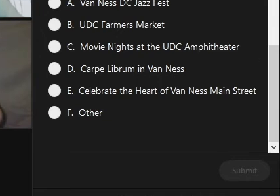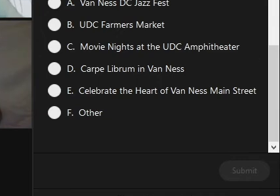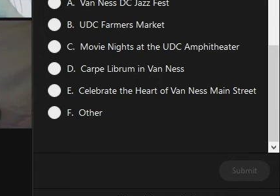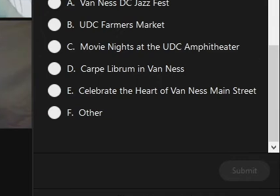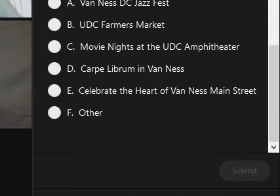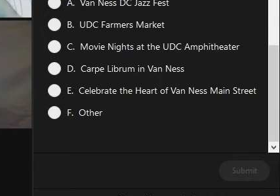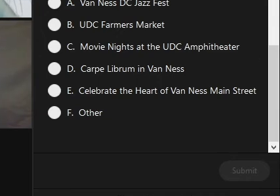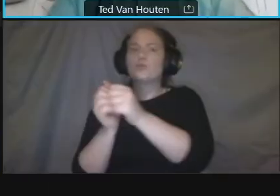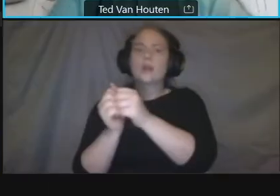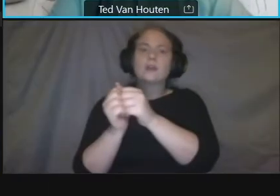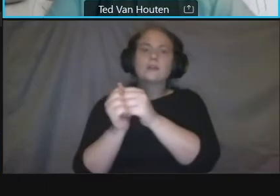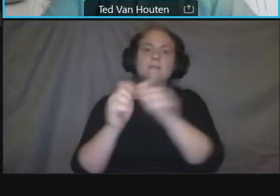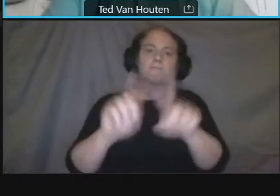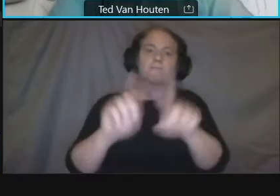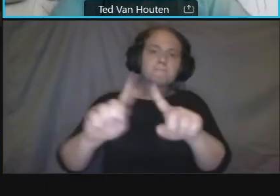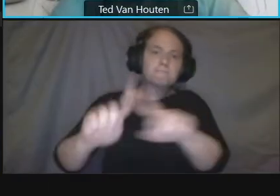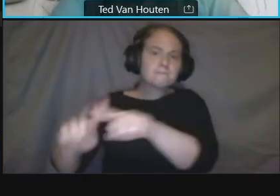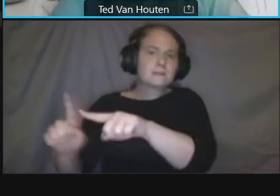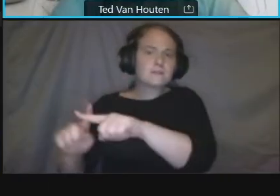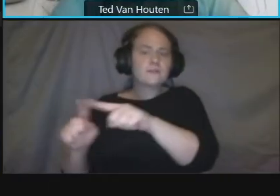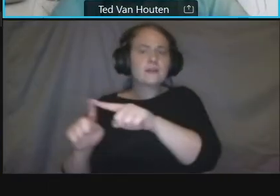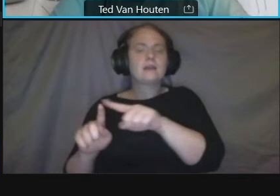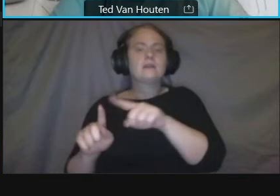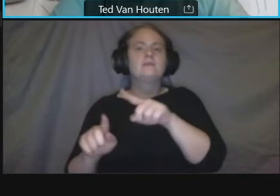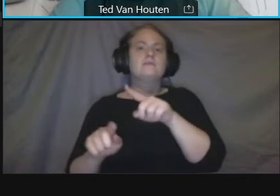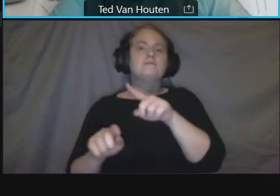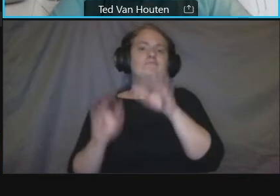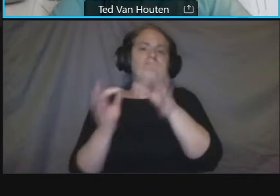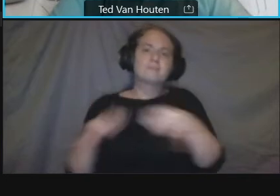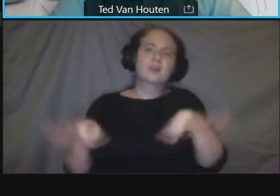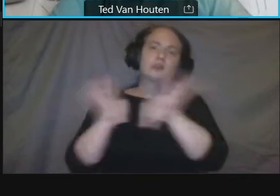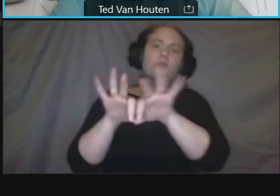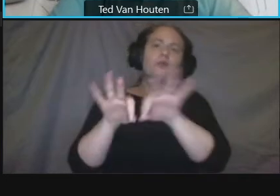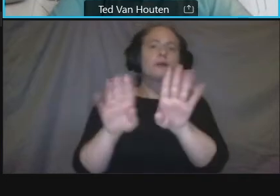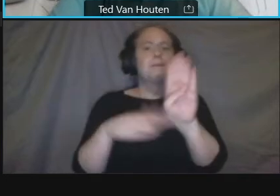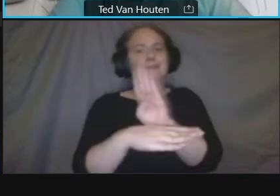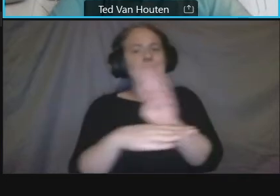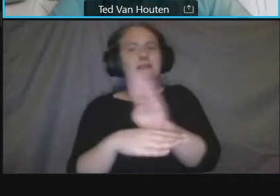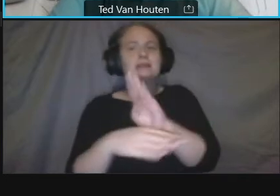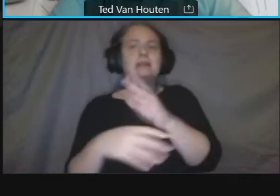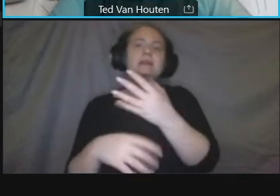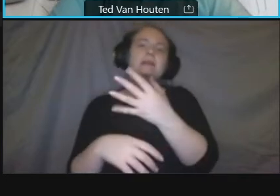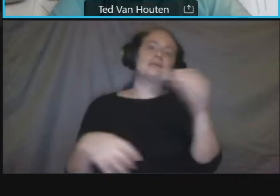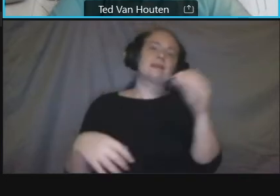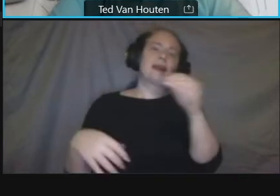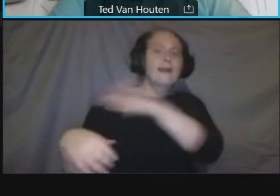other stakeholders um in the area we're working with the anc uh so you know we'll be asking that